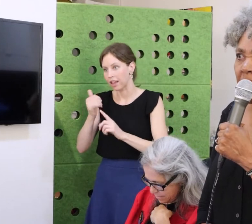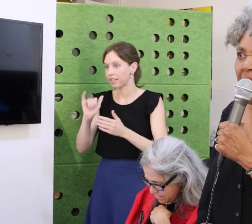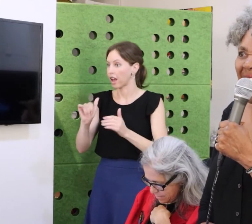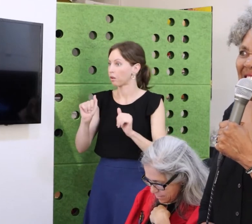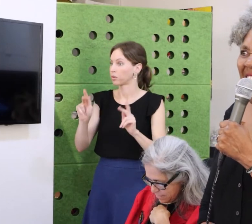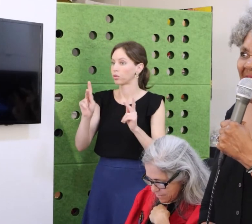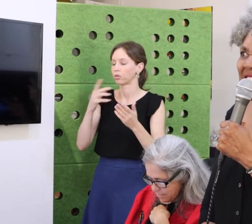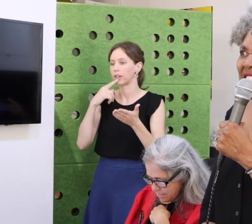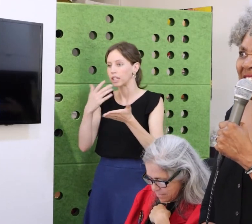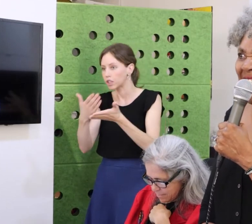ignored.